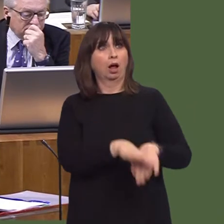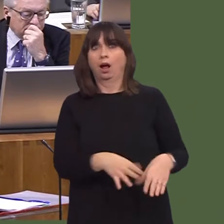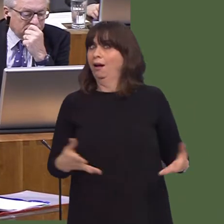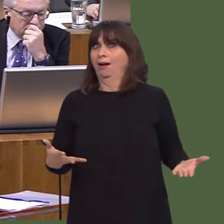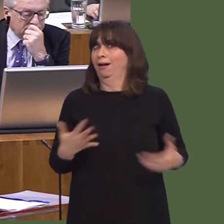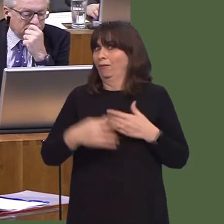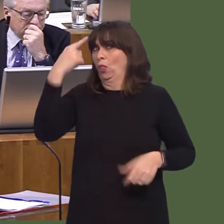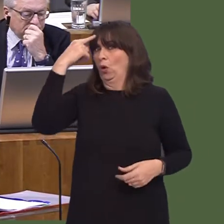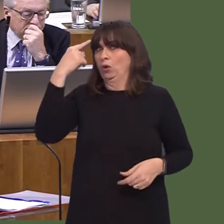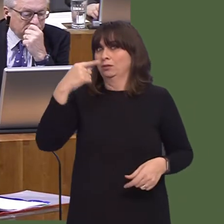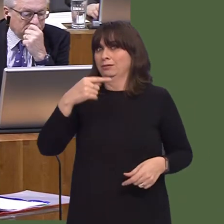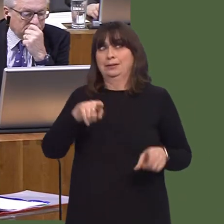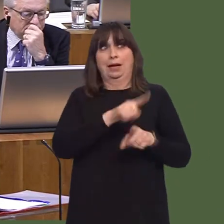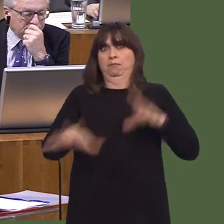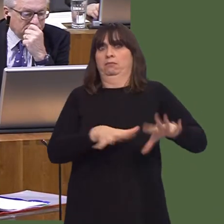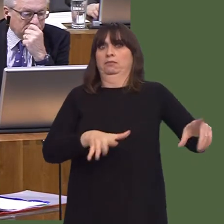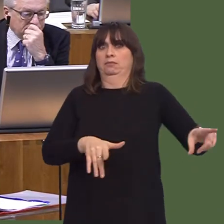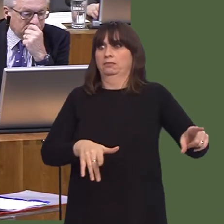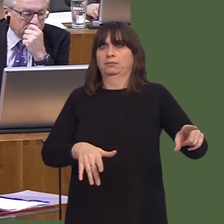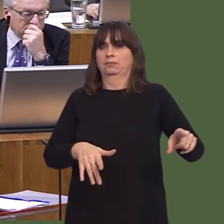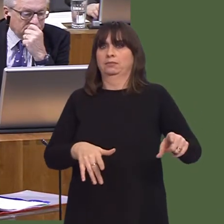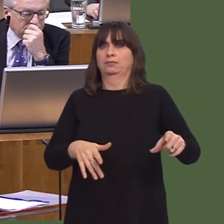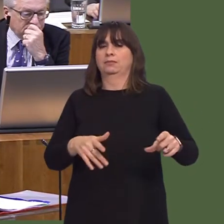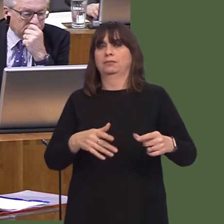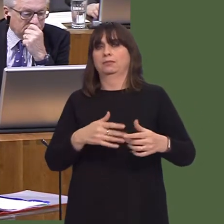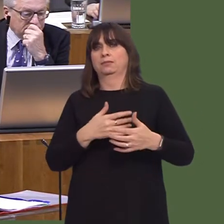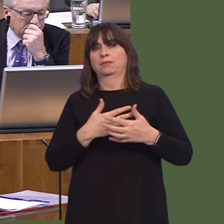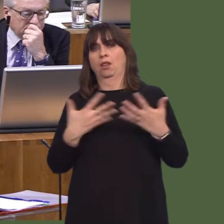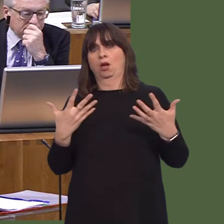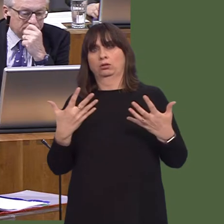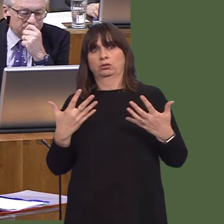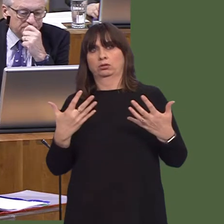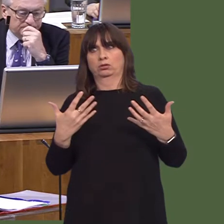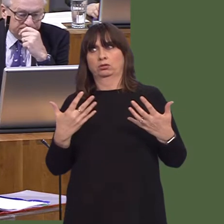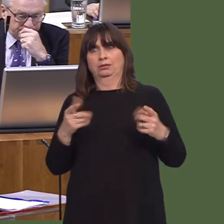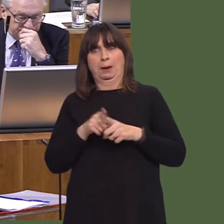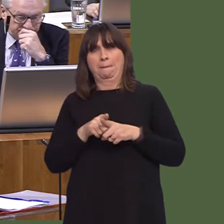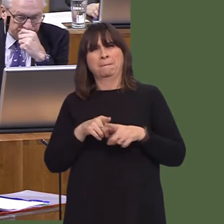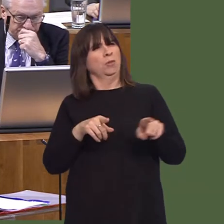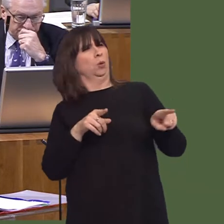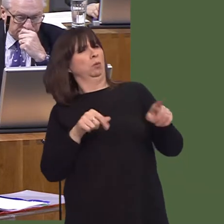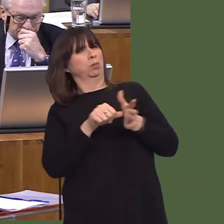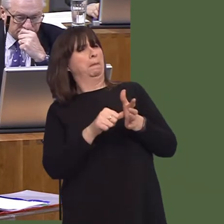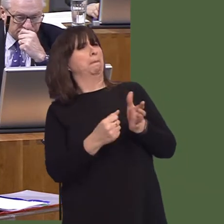about continuity of care for children moving into adulthood. Aneurin Bevan Local Health Board tell me they're working with their five local authority partners